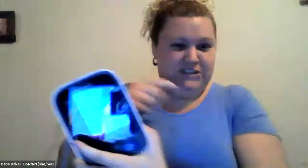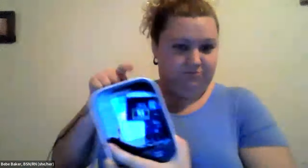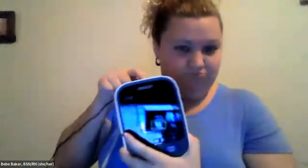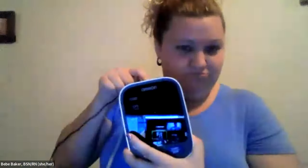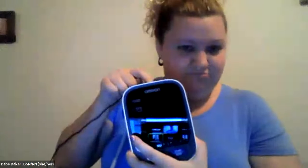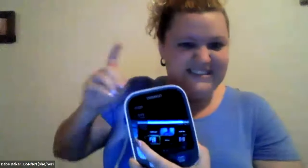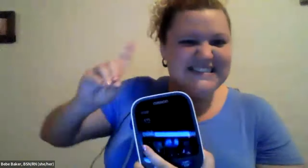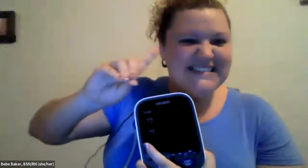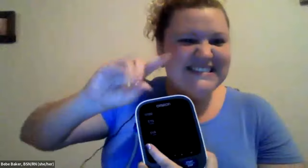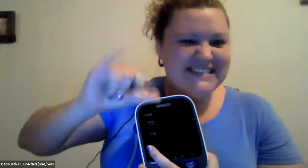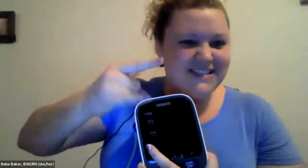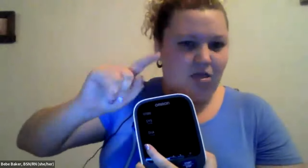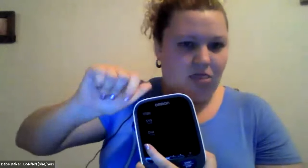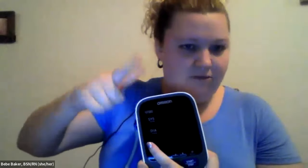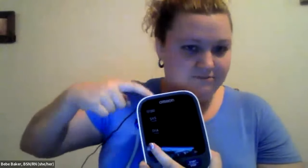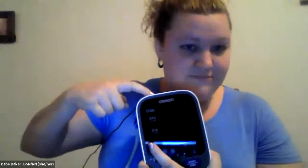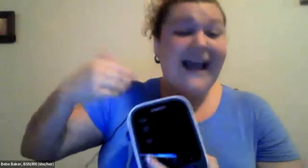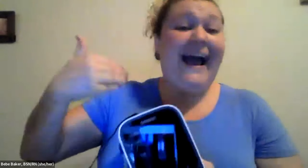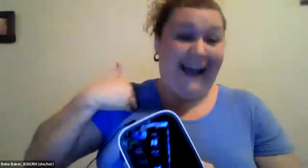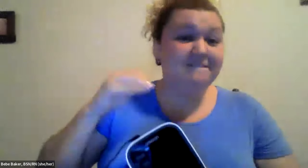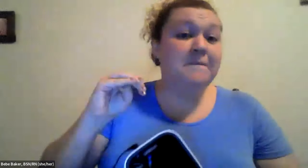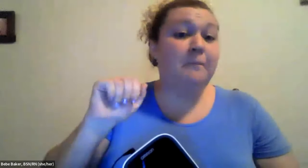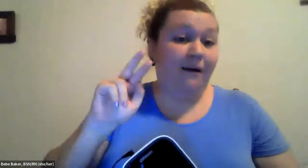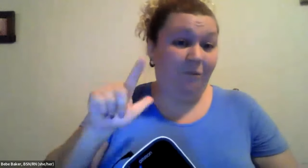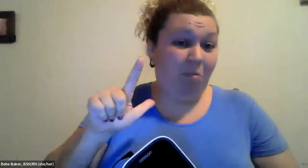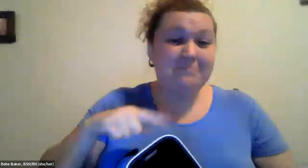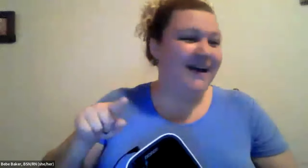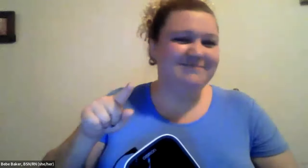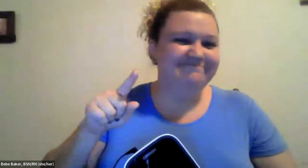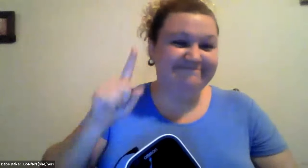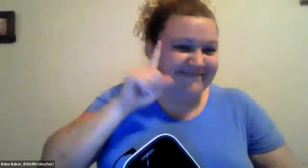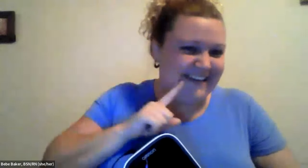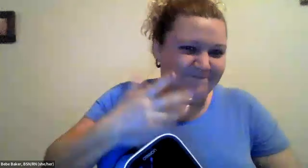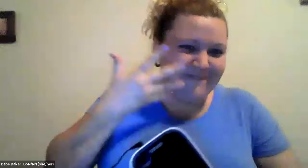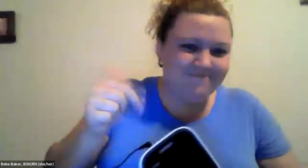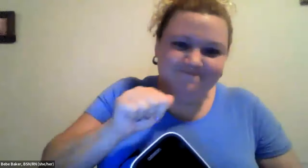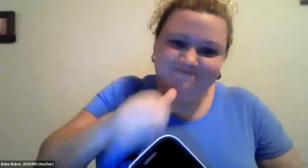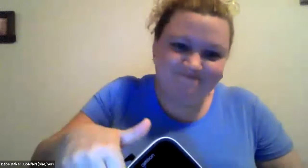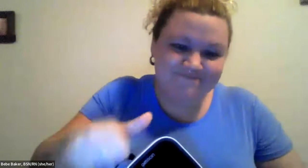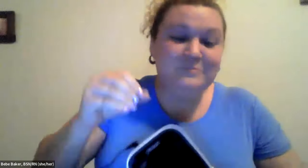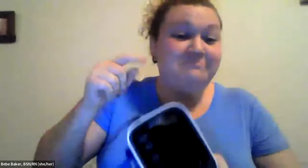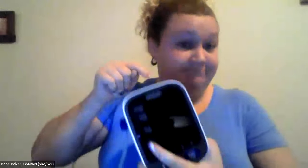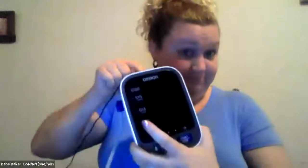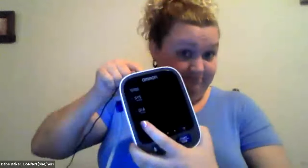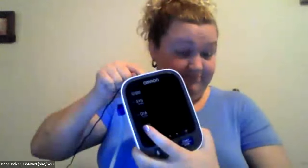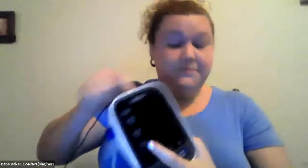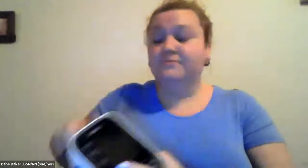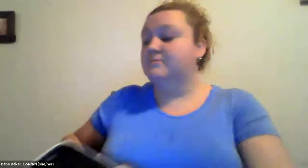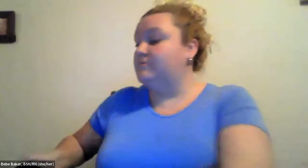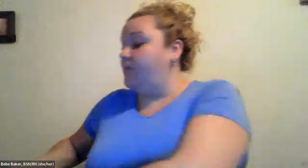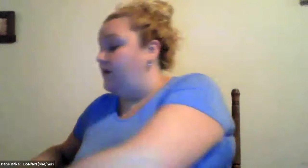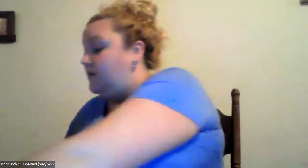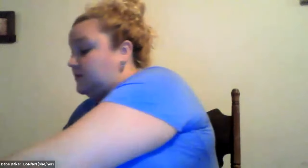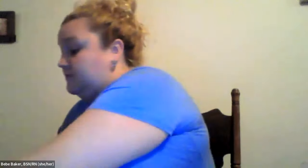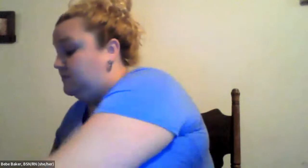Cristine Saunders: So this is my blood pressure machine, this is a digital machine, I do have a manual one but it's not very differently so I use this one.